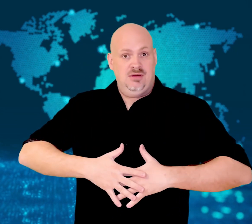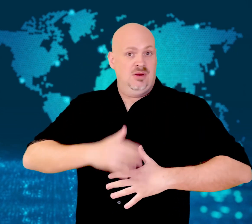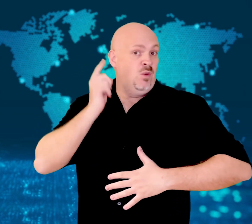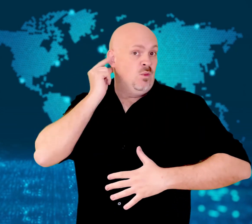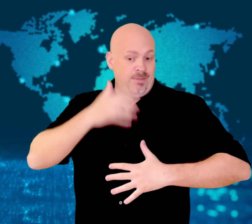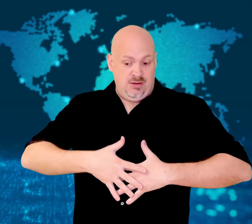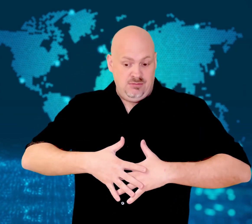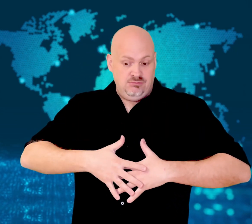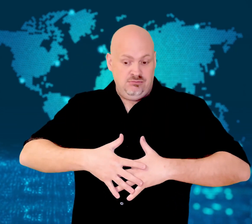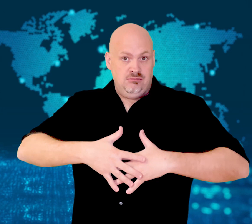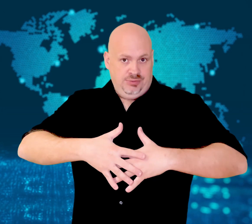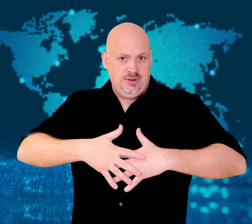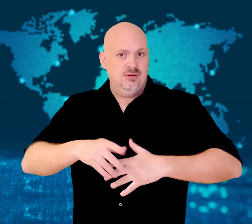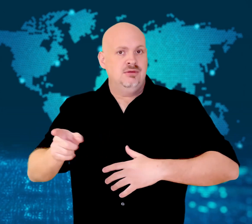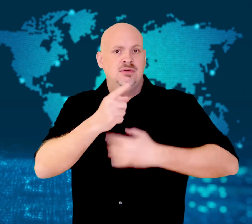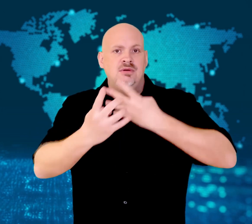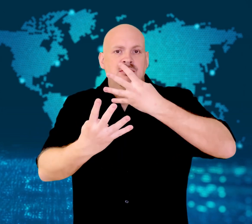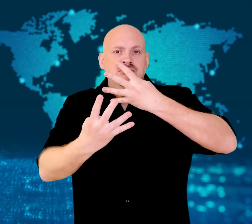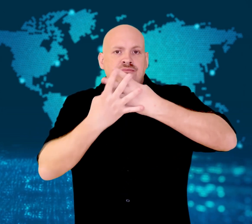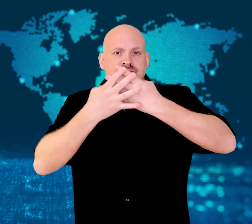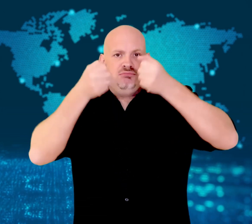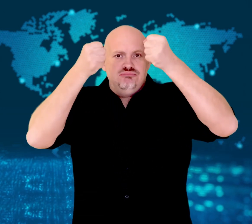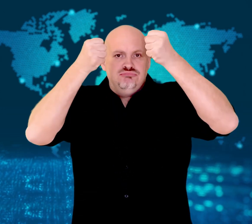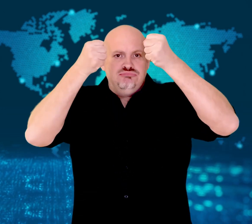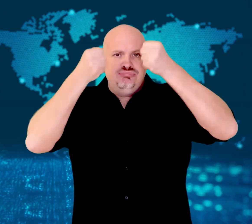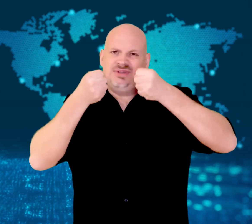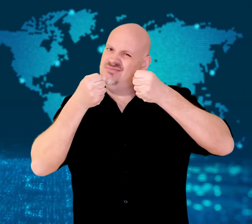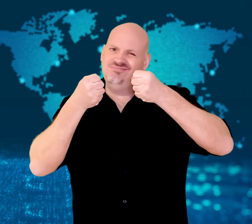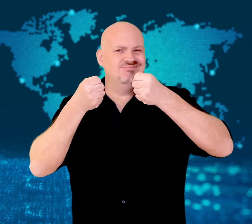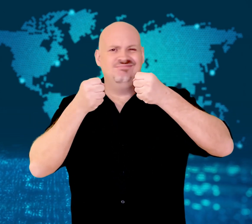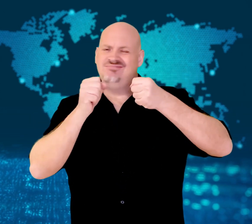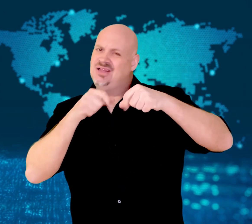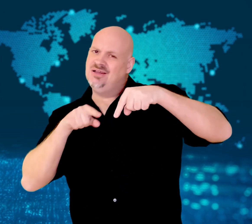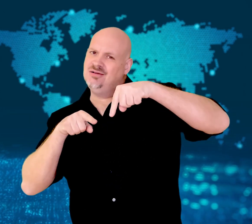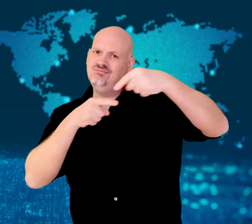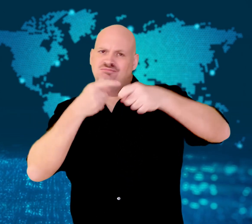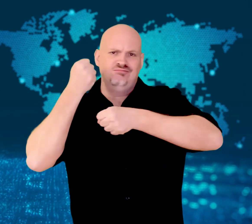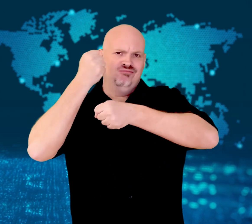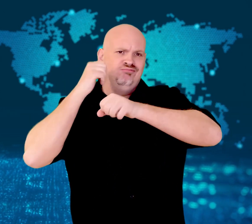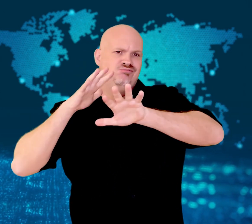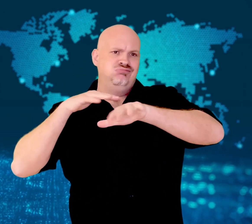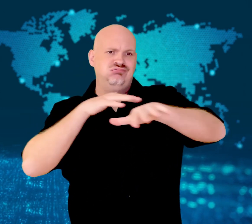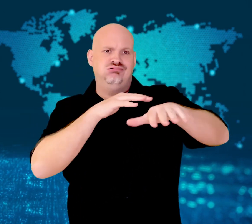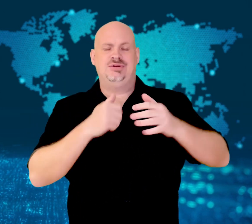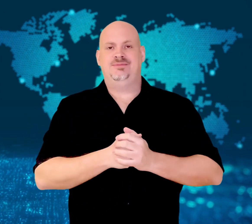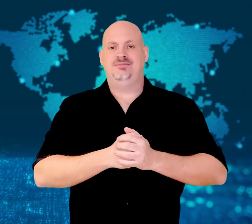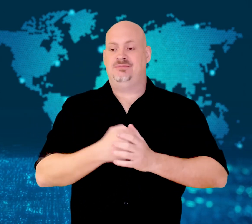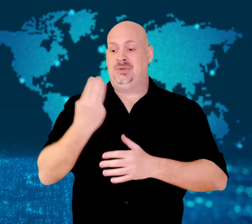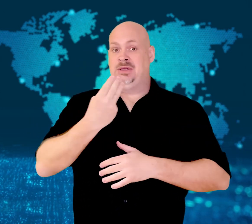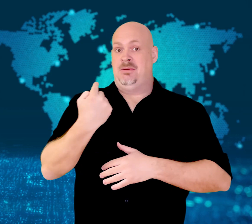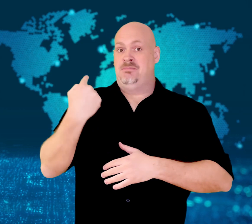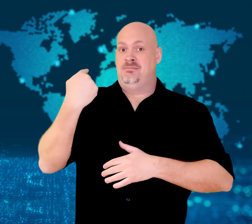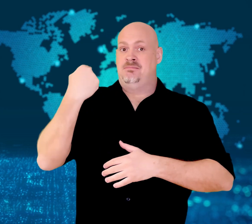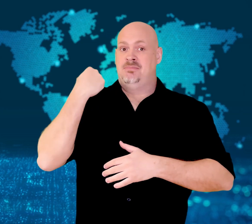women in the UK.